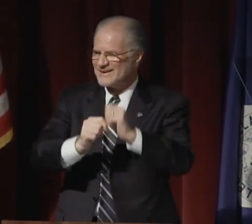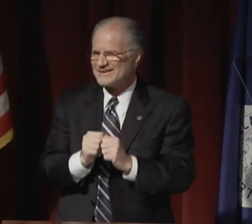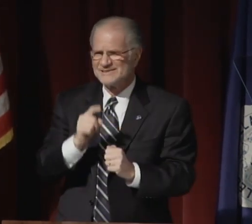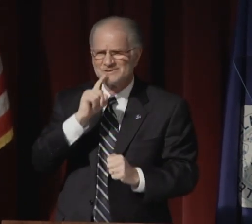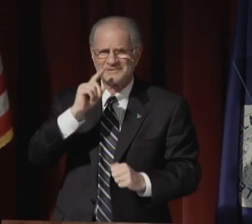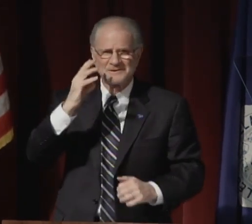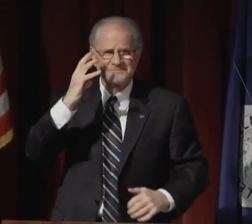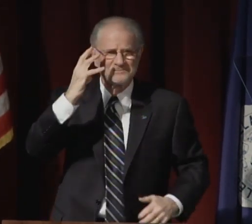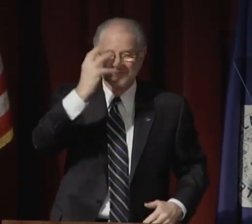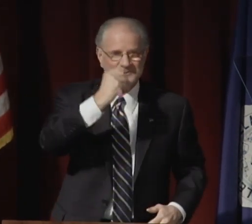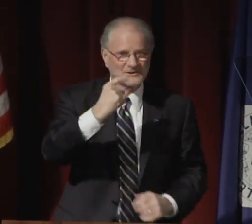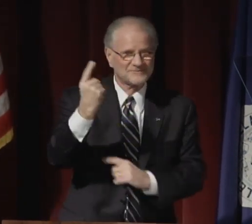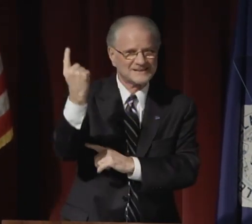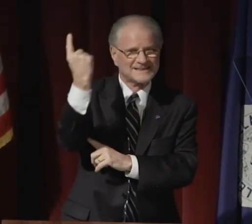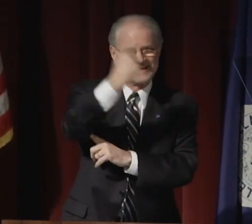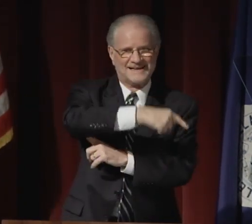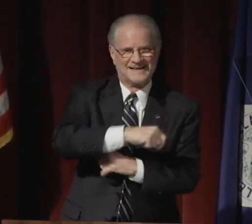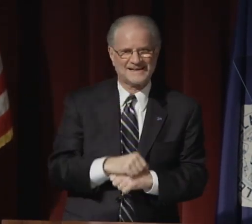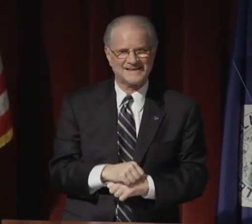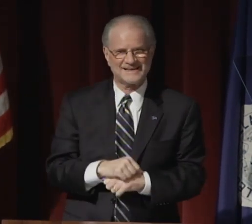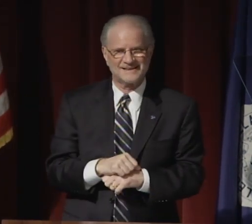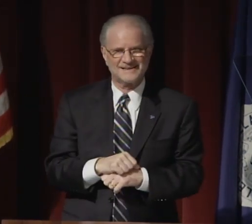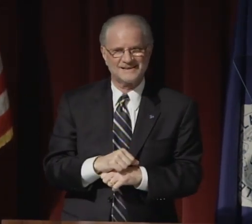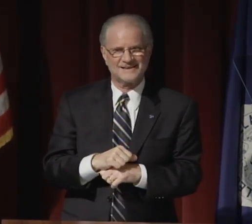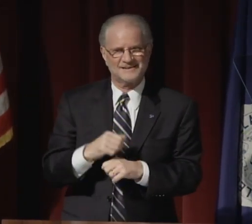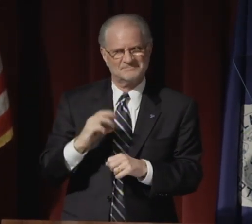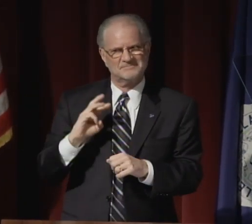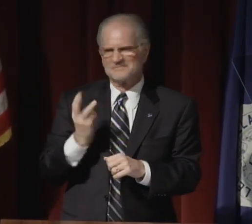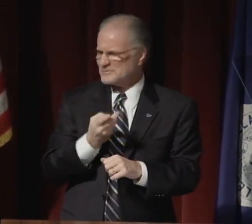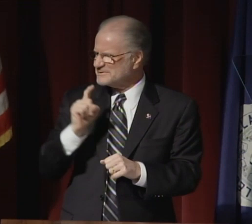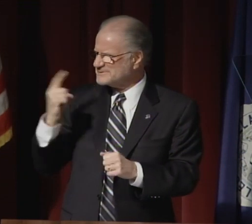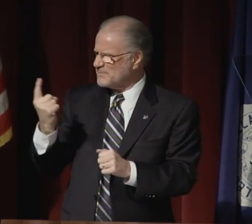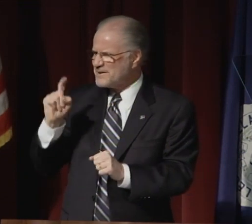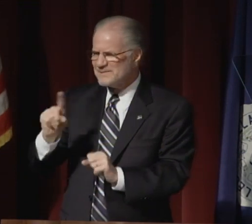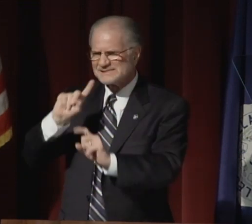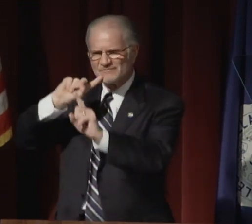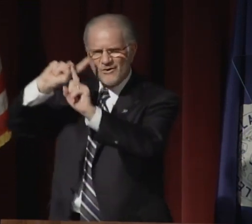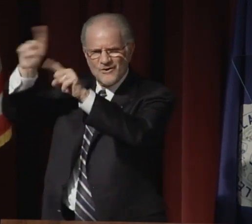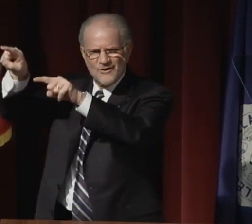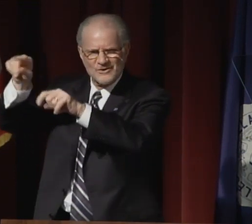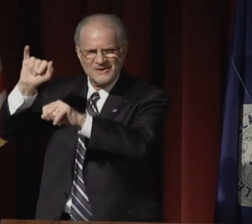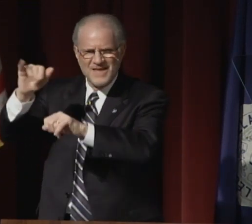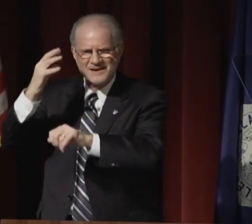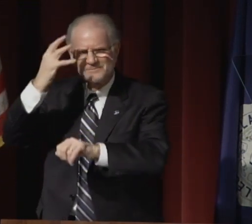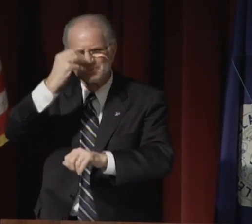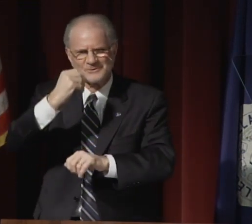All right, then, let's go ahead and get started on this very beautiful day.